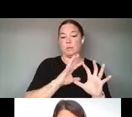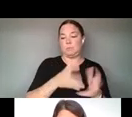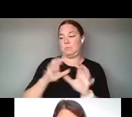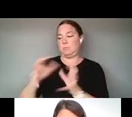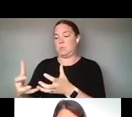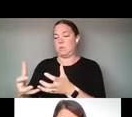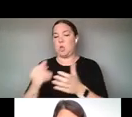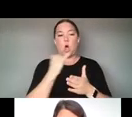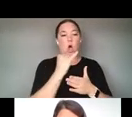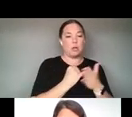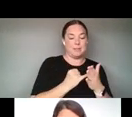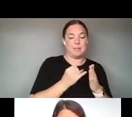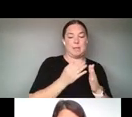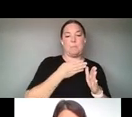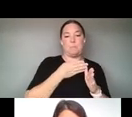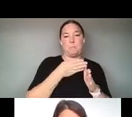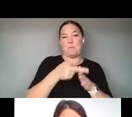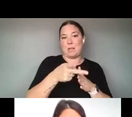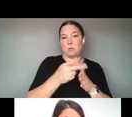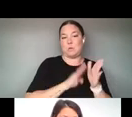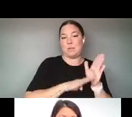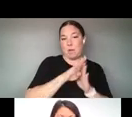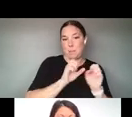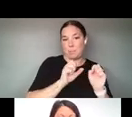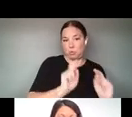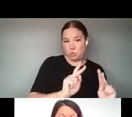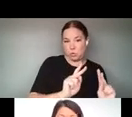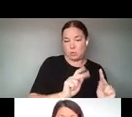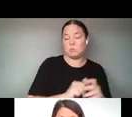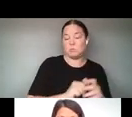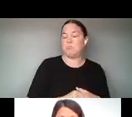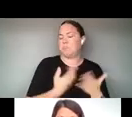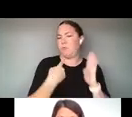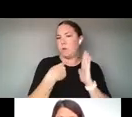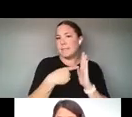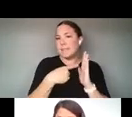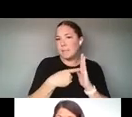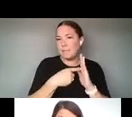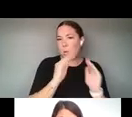PROFESSIONAL DEVELOPMENT OPPORTUNITIES. SO THAT'S ANYTHING THAT'S ADVANCING CAREERS FOR ARTISTS AND